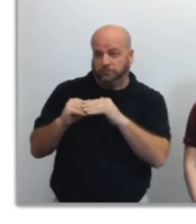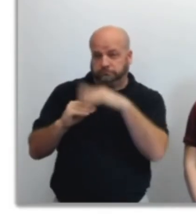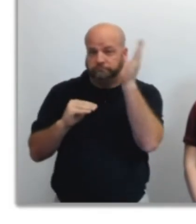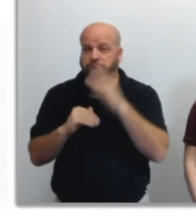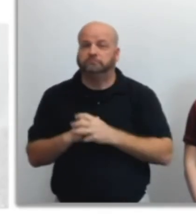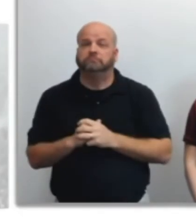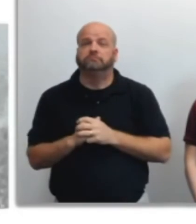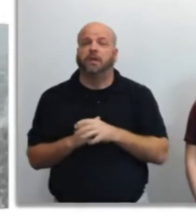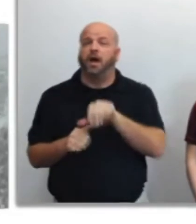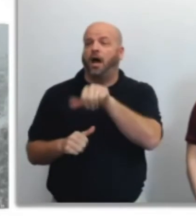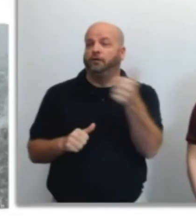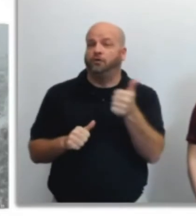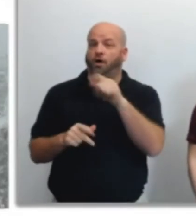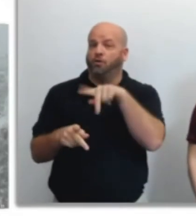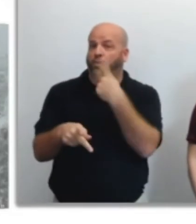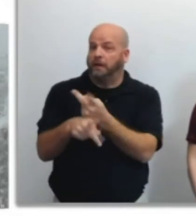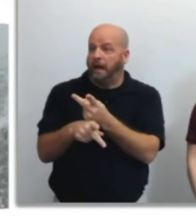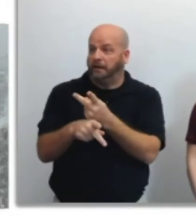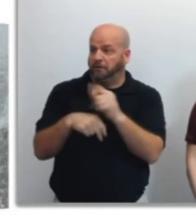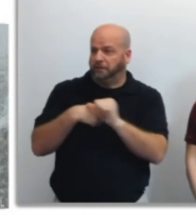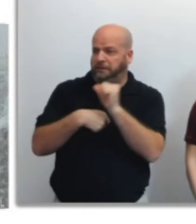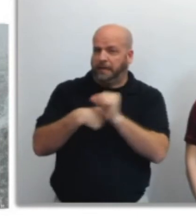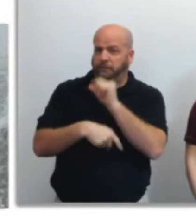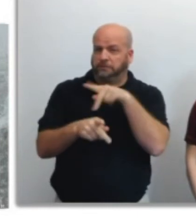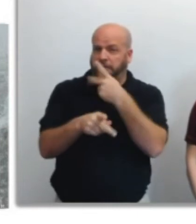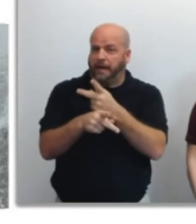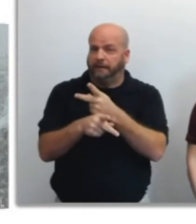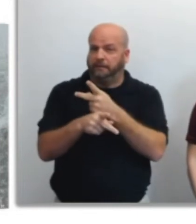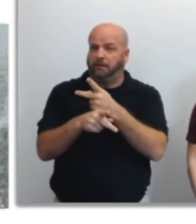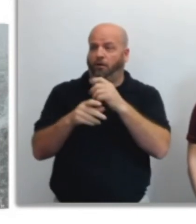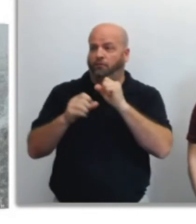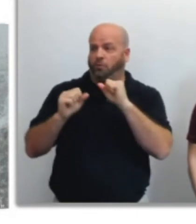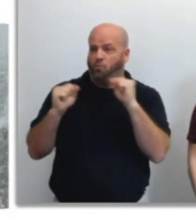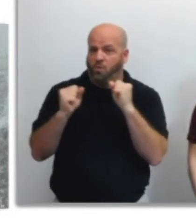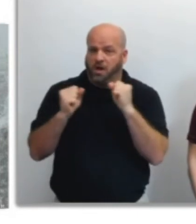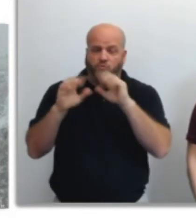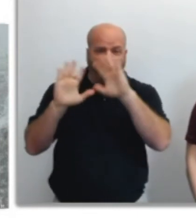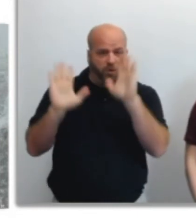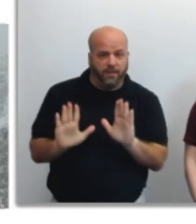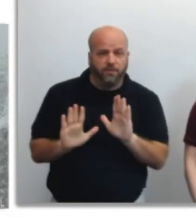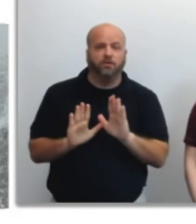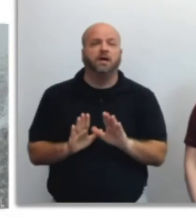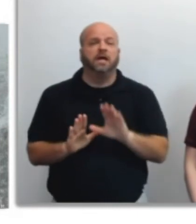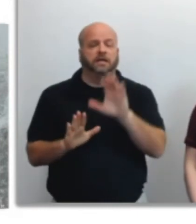Another very dangerous type of winter weather is a snow squall. A snow squall is an intense,